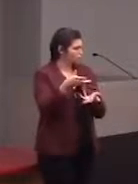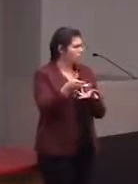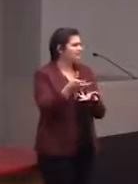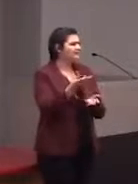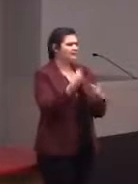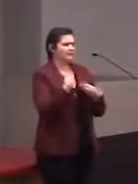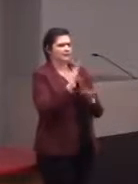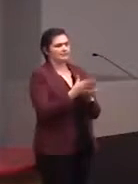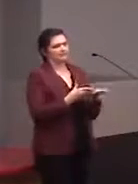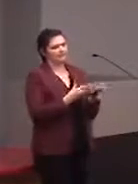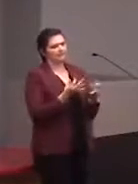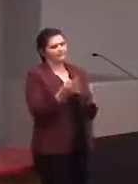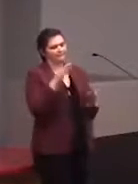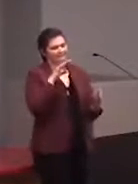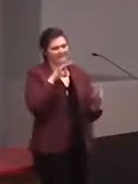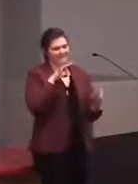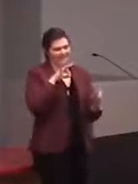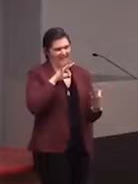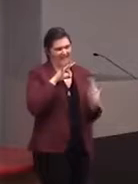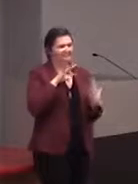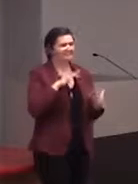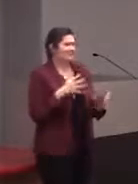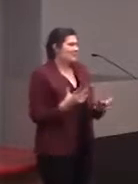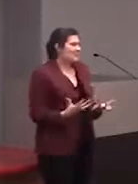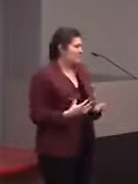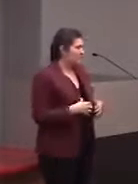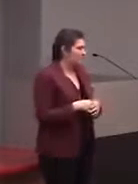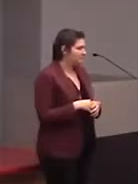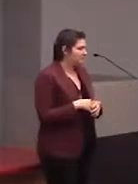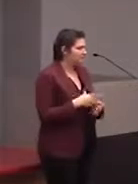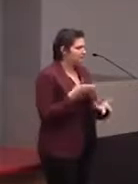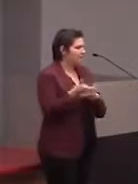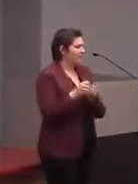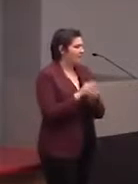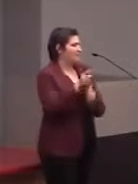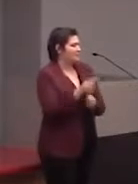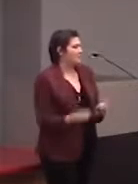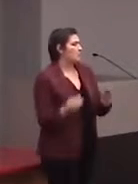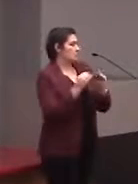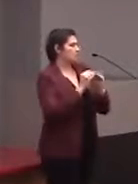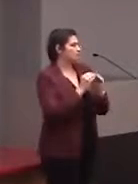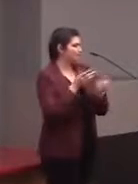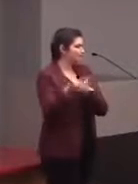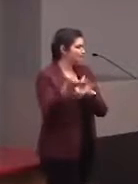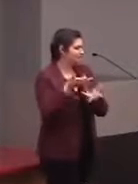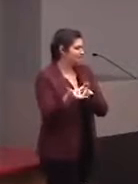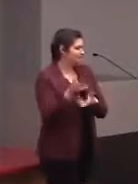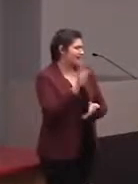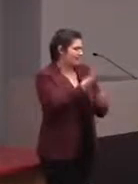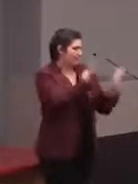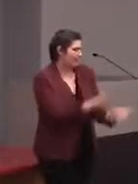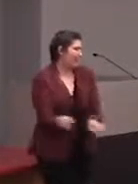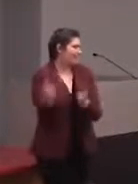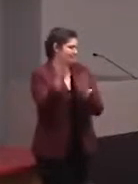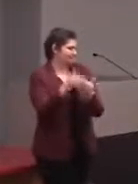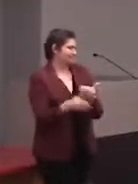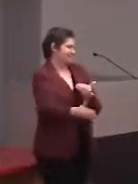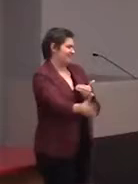some feedback, so I'll have to talk to him some more and see how we plan to implement some of that.